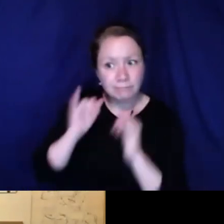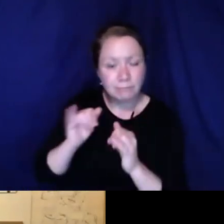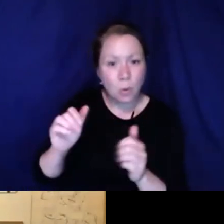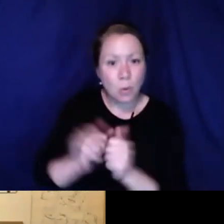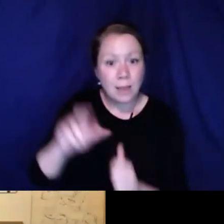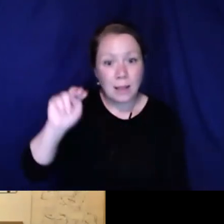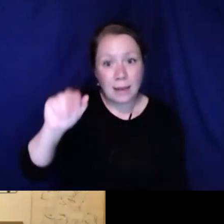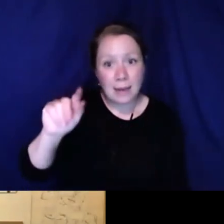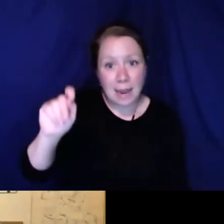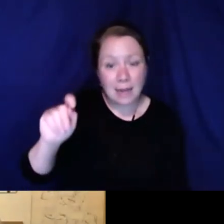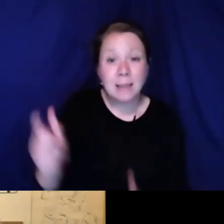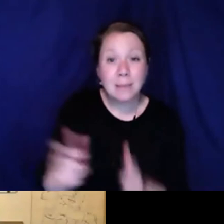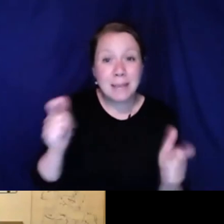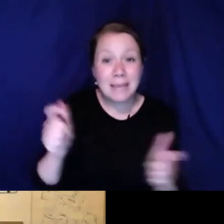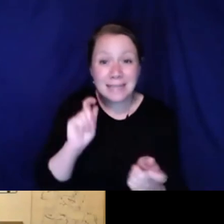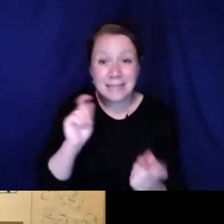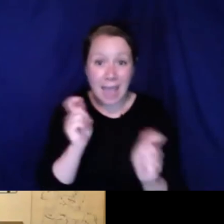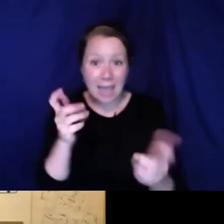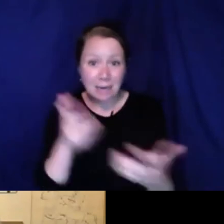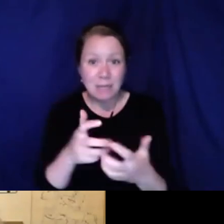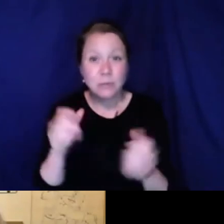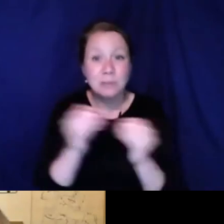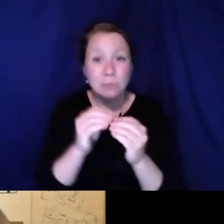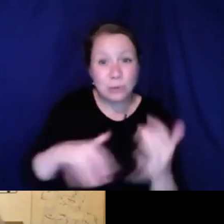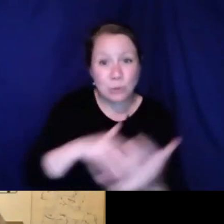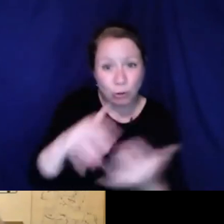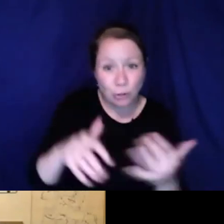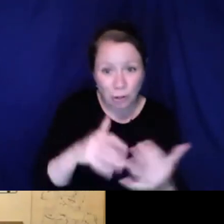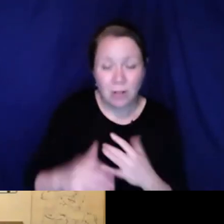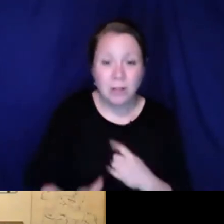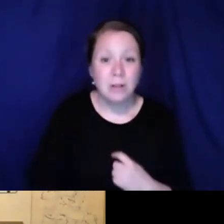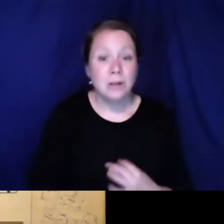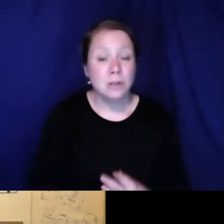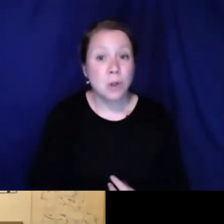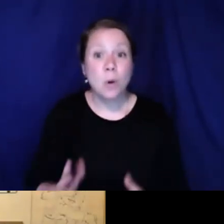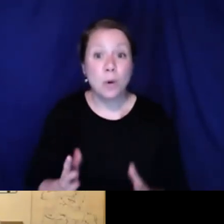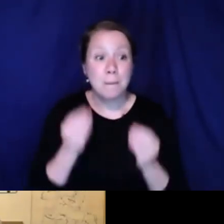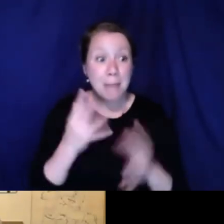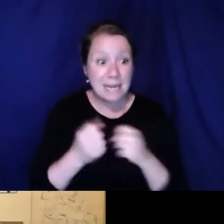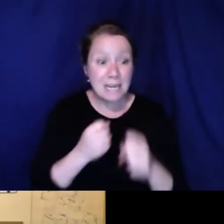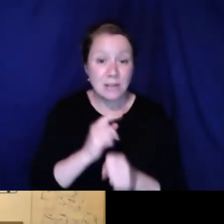quadraplegia. I was a wheelchair to get around. I can relate to Nate talking about how the biggest